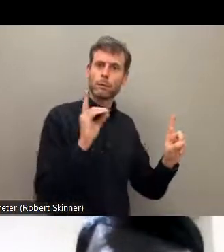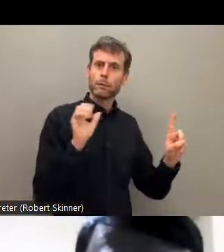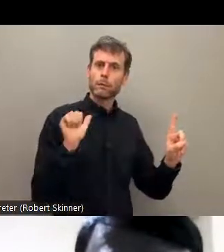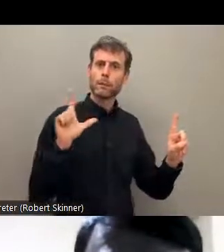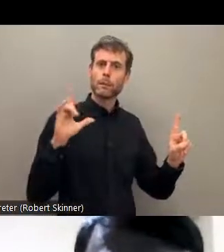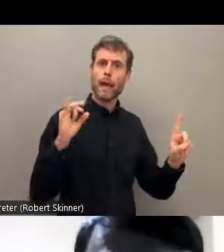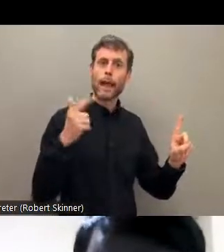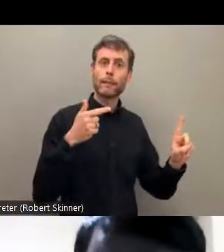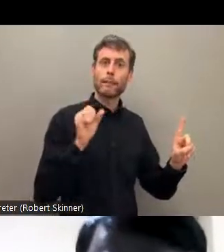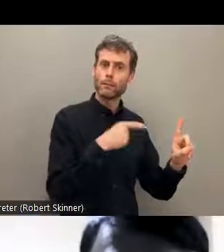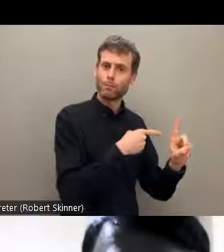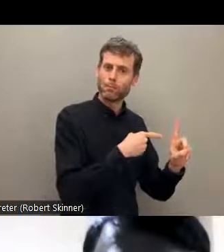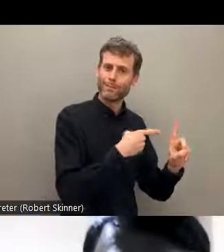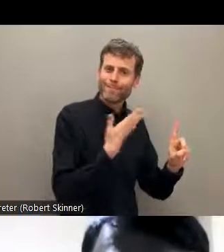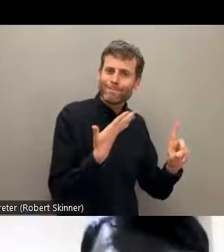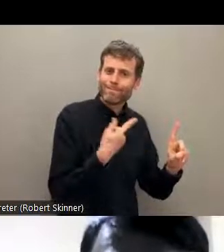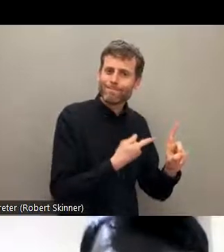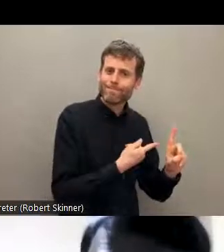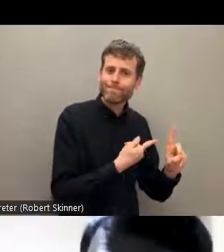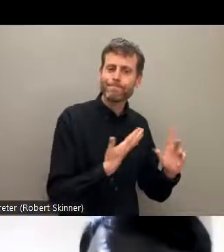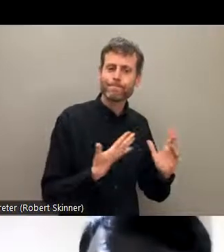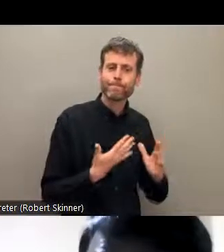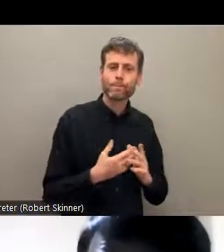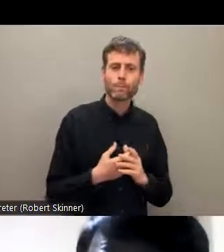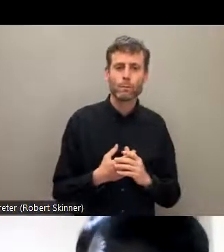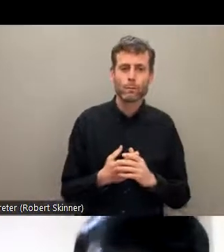And I also believe that there is lack